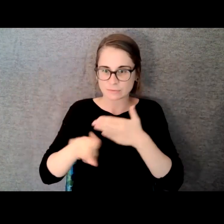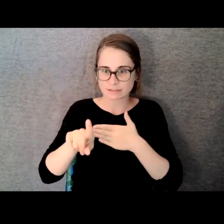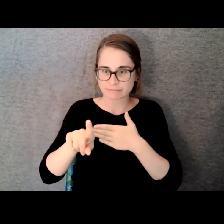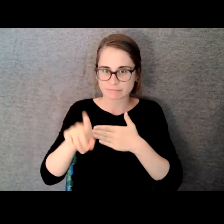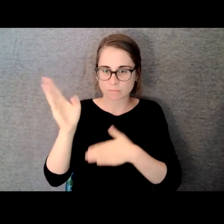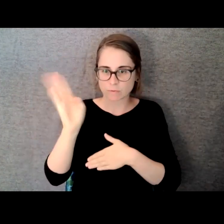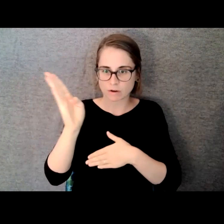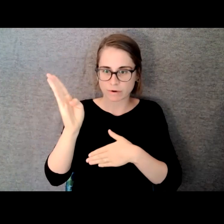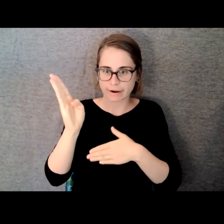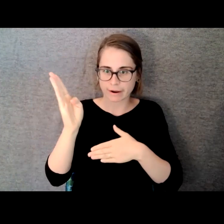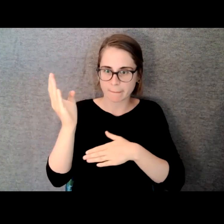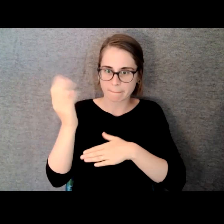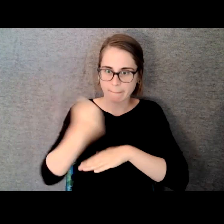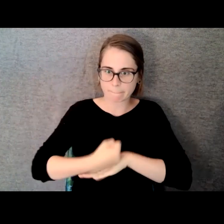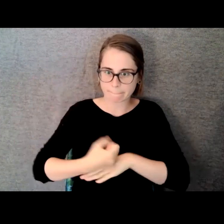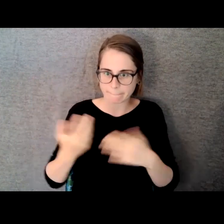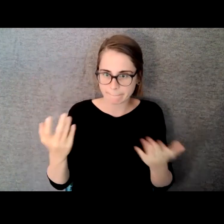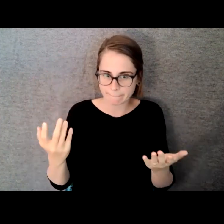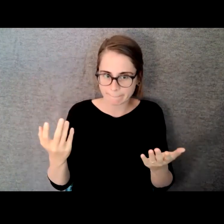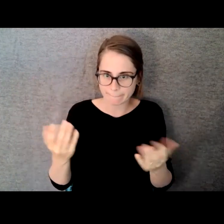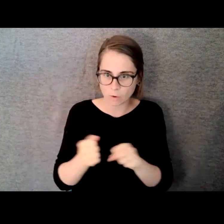And we were in the COVID era. Yeah.